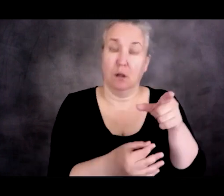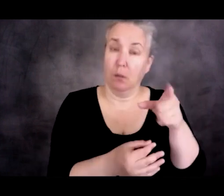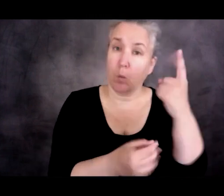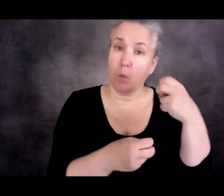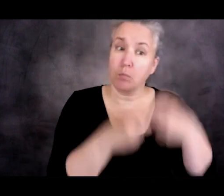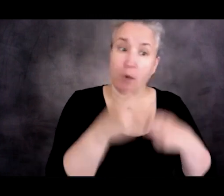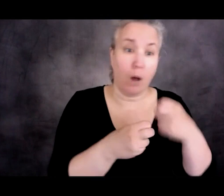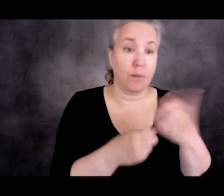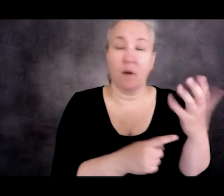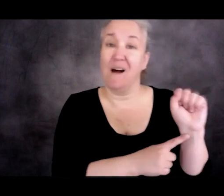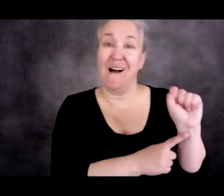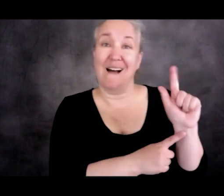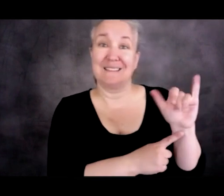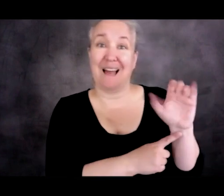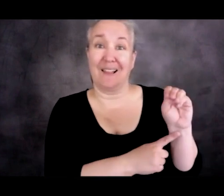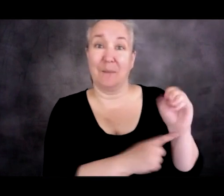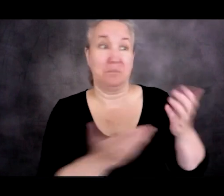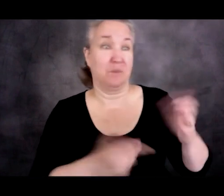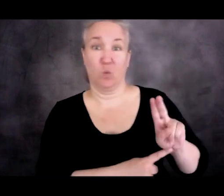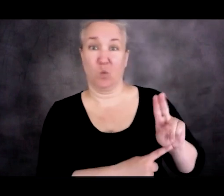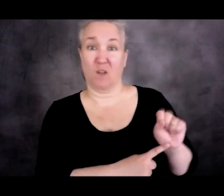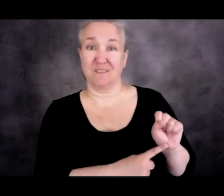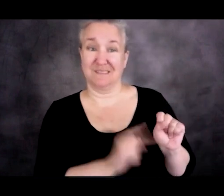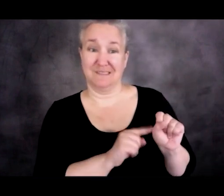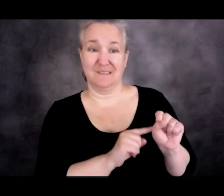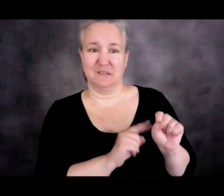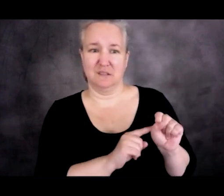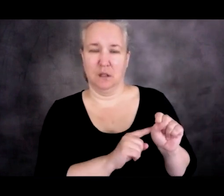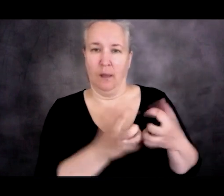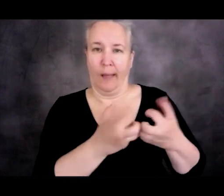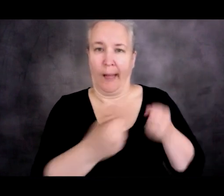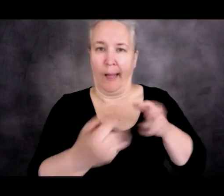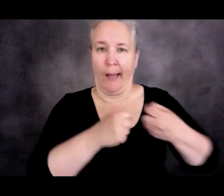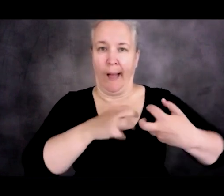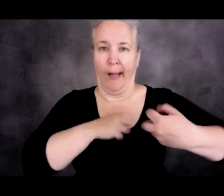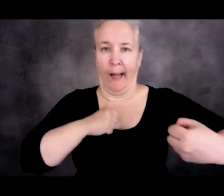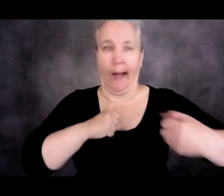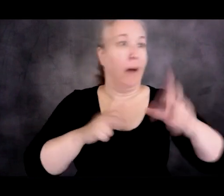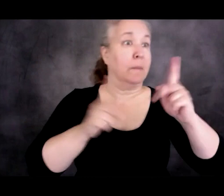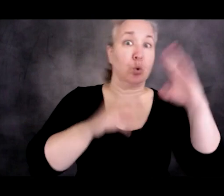at least in the US, has been pushed and pulled and stretched to accommodate people in trouble who cannot really say that they